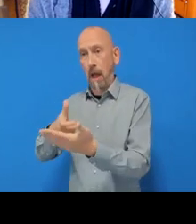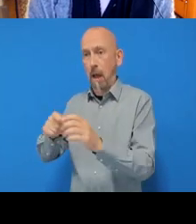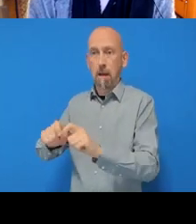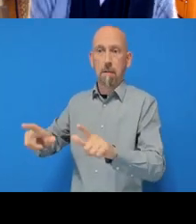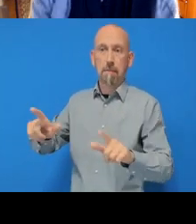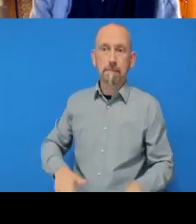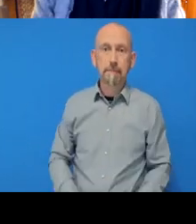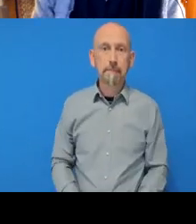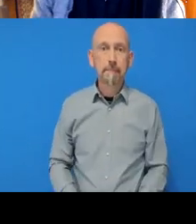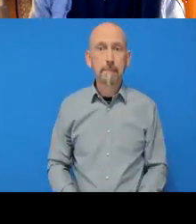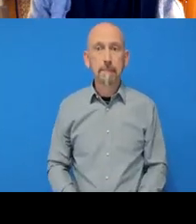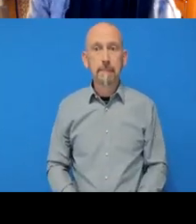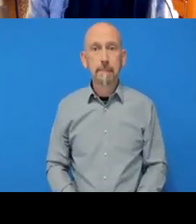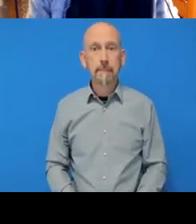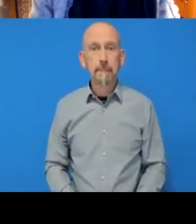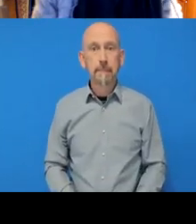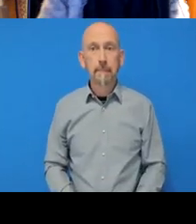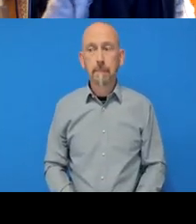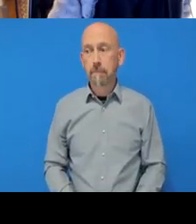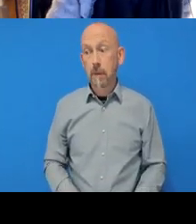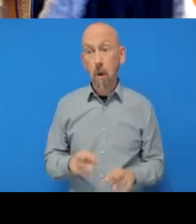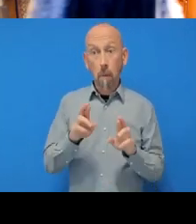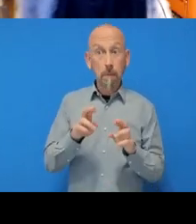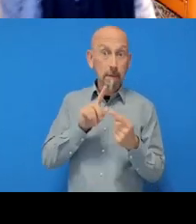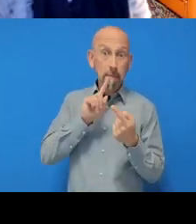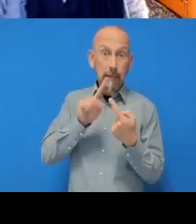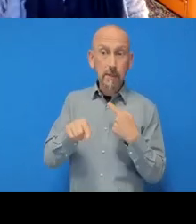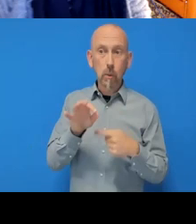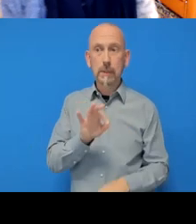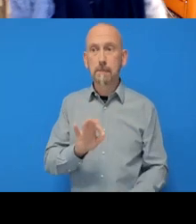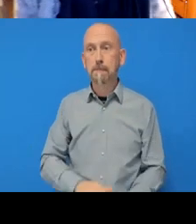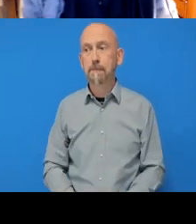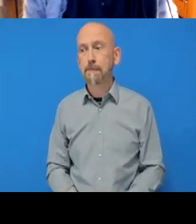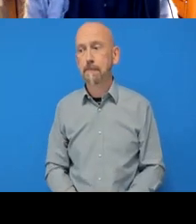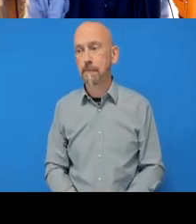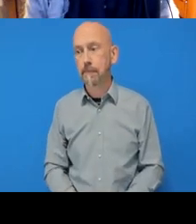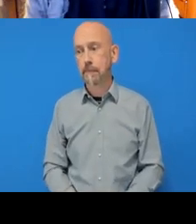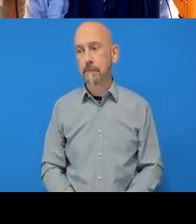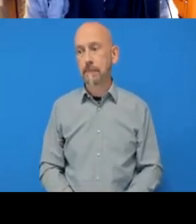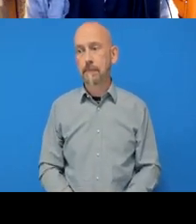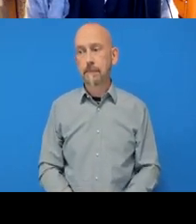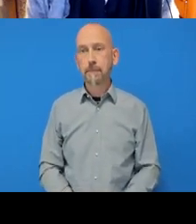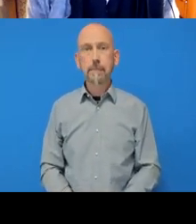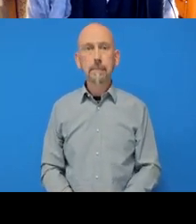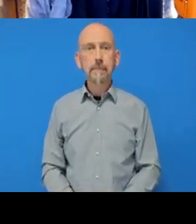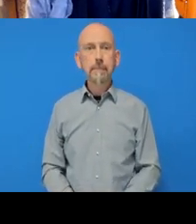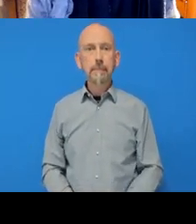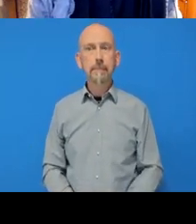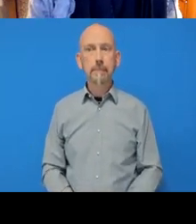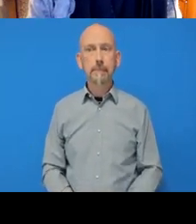Right, so has that answered the question?